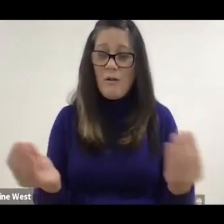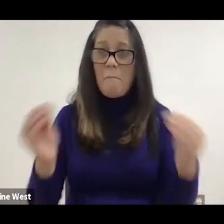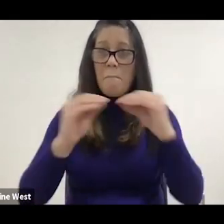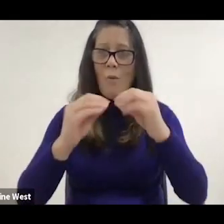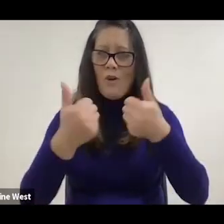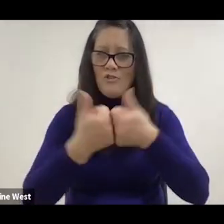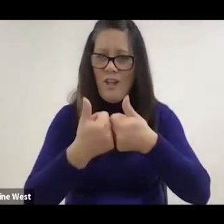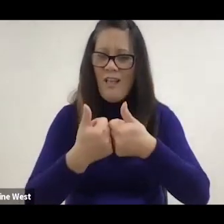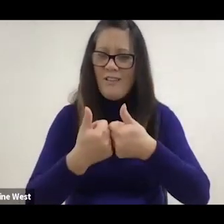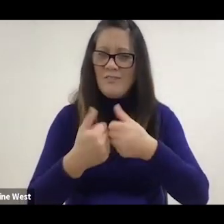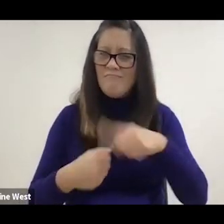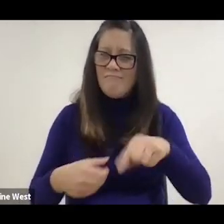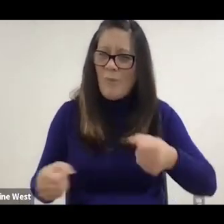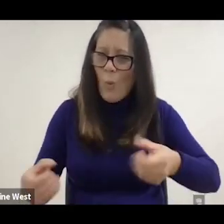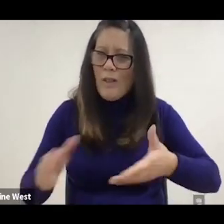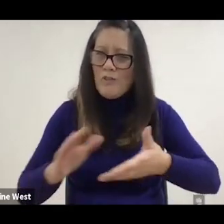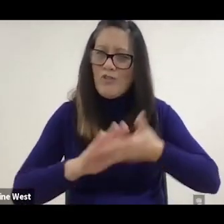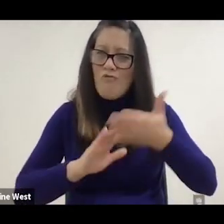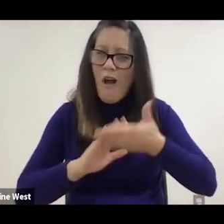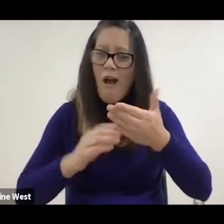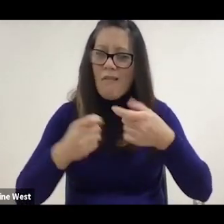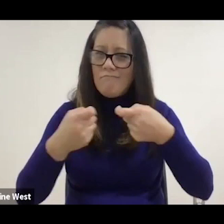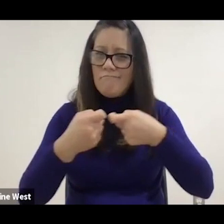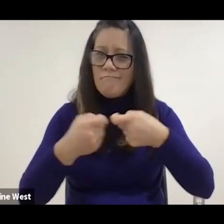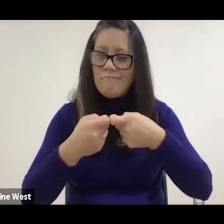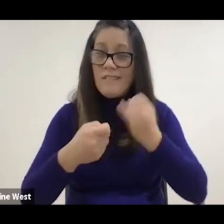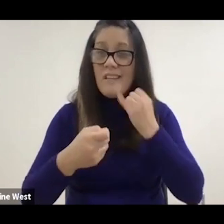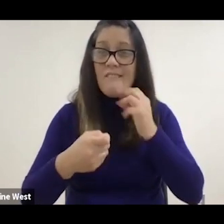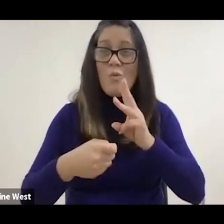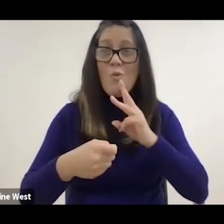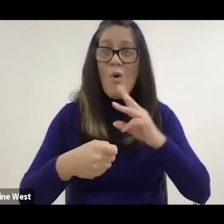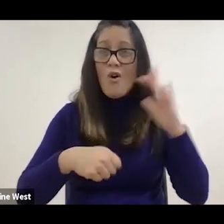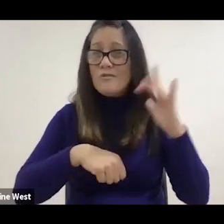These wheelchairs run on electricity and when water comes in contact with them,